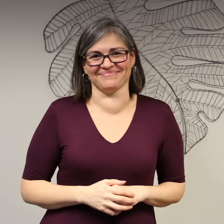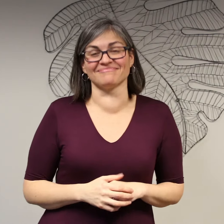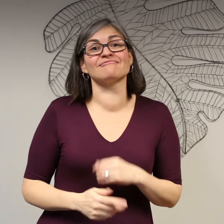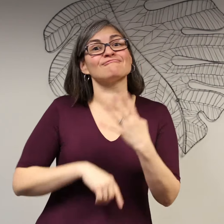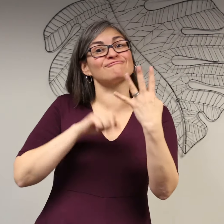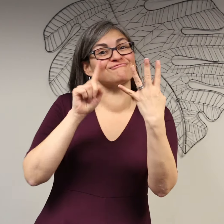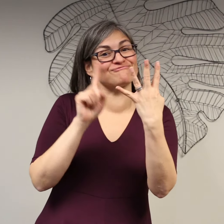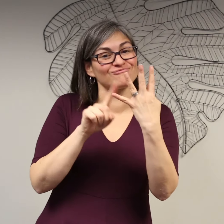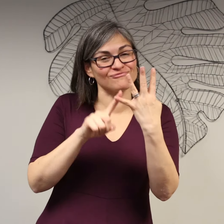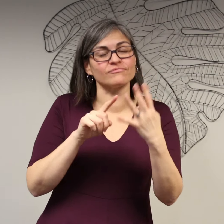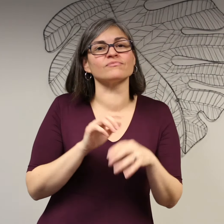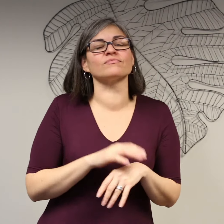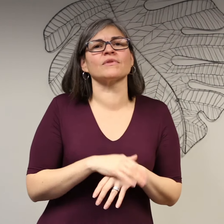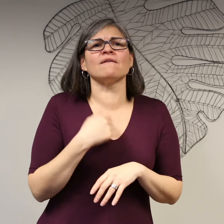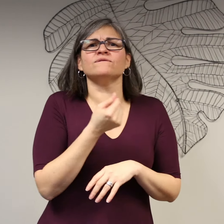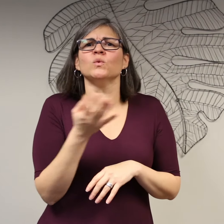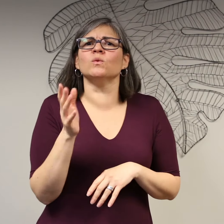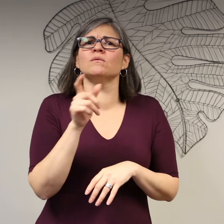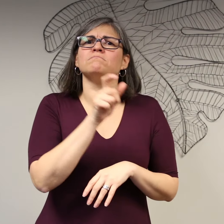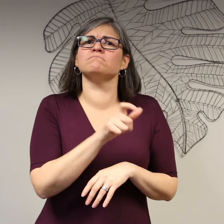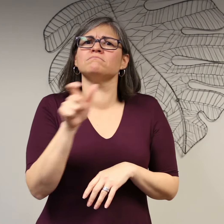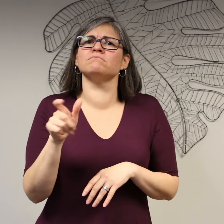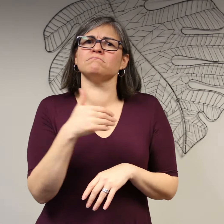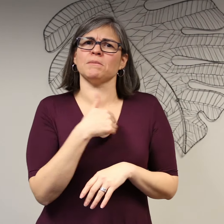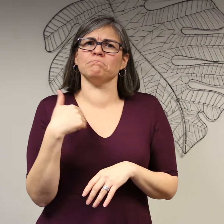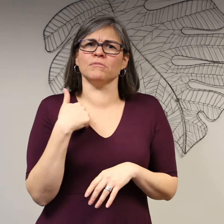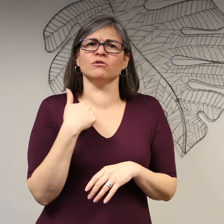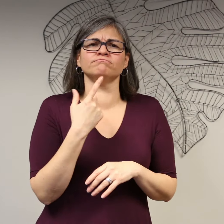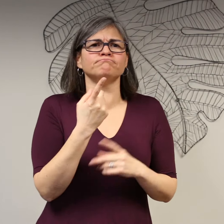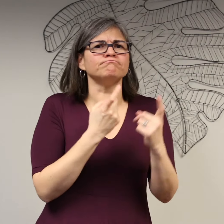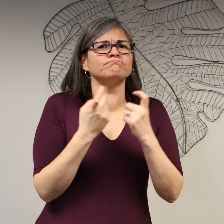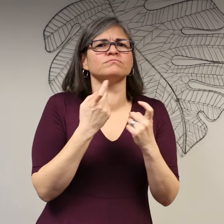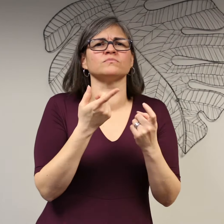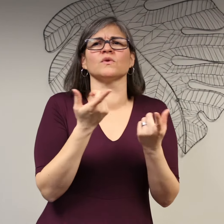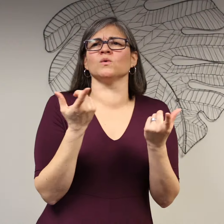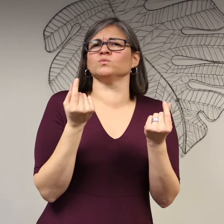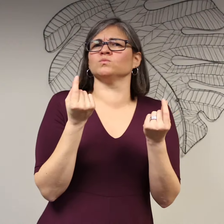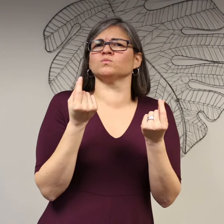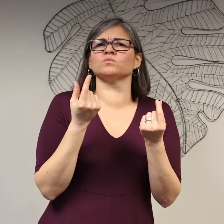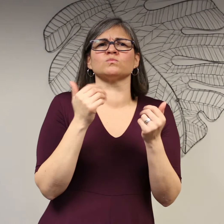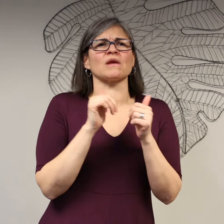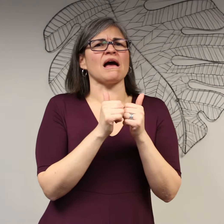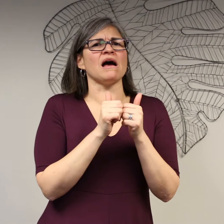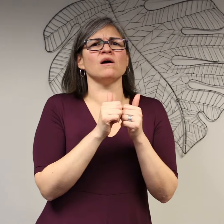And finally, the last point I wanted to discuss today -- several of you have asked how to work with